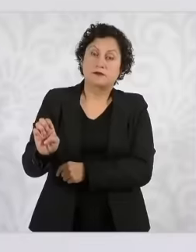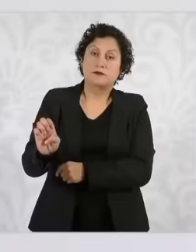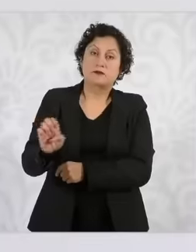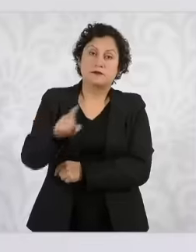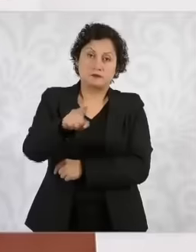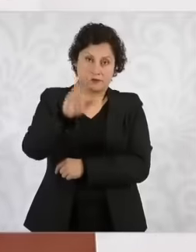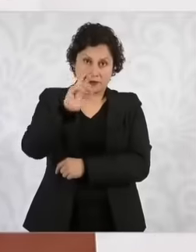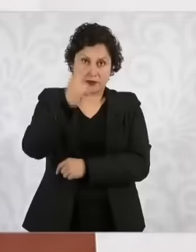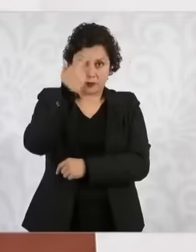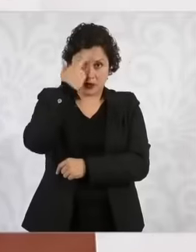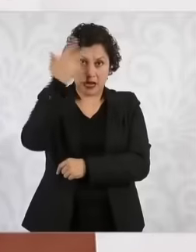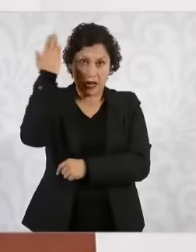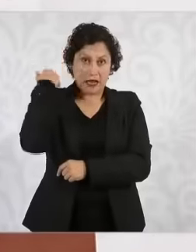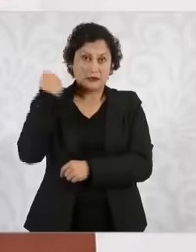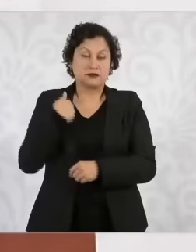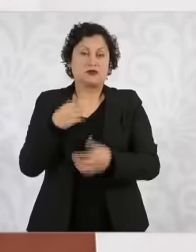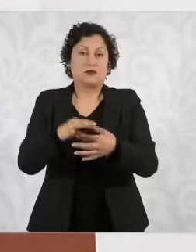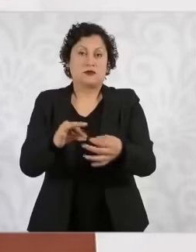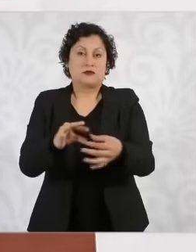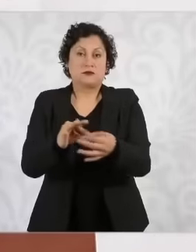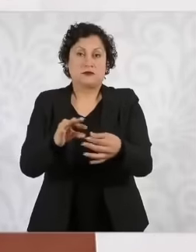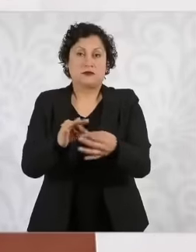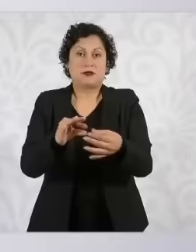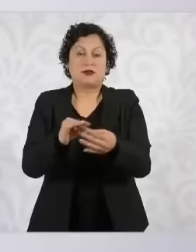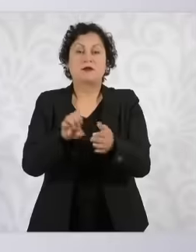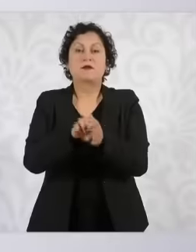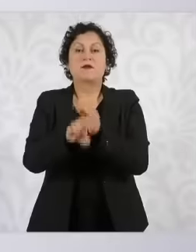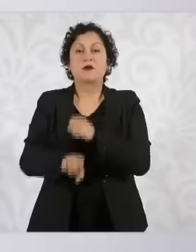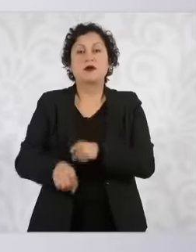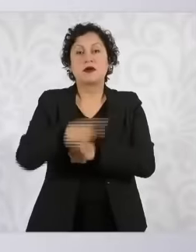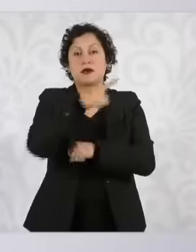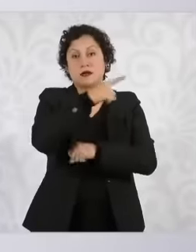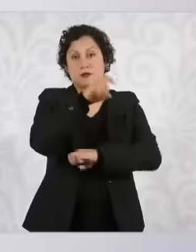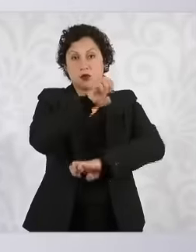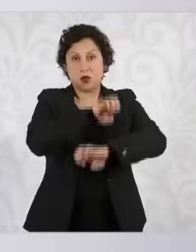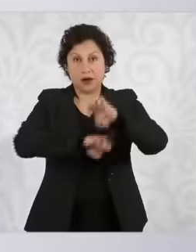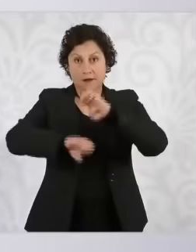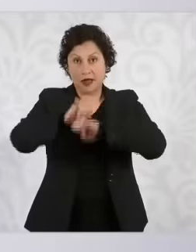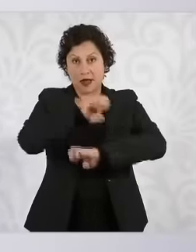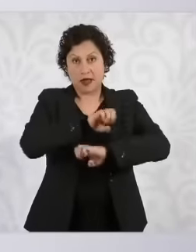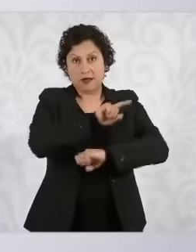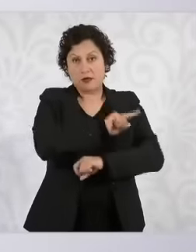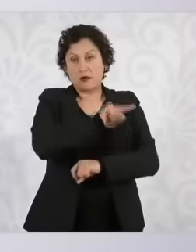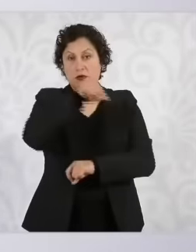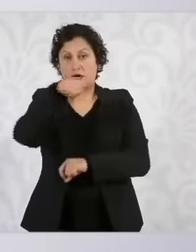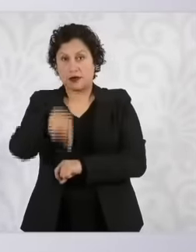I said. The relationship now with the ambassador is through the Ministry of Foreign Affairs